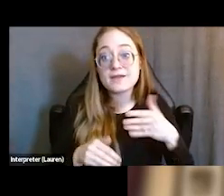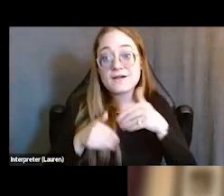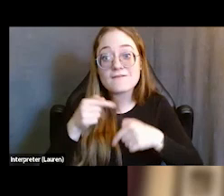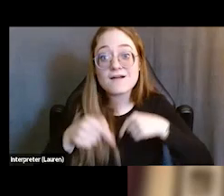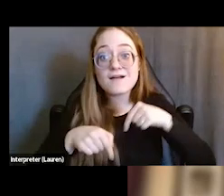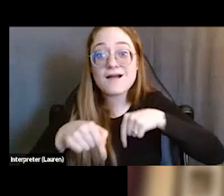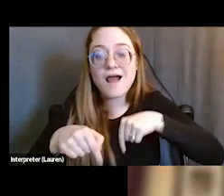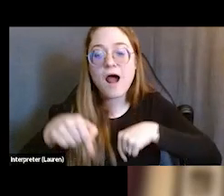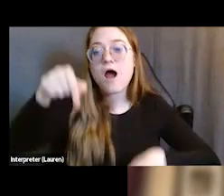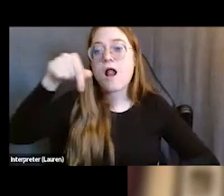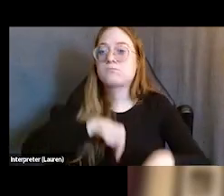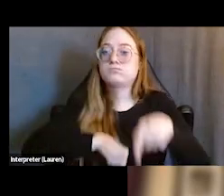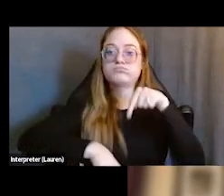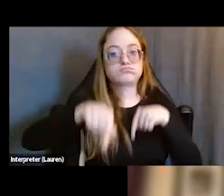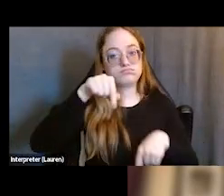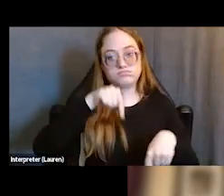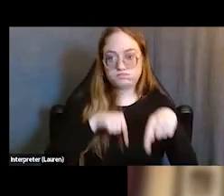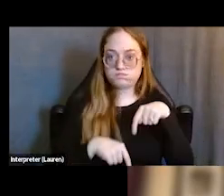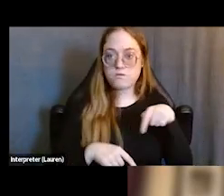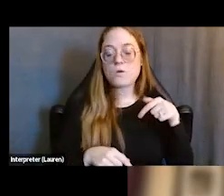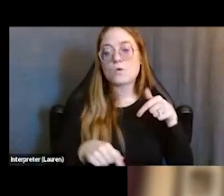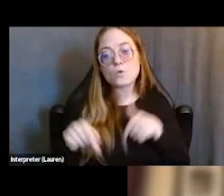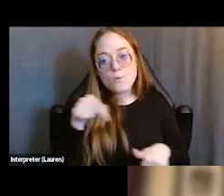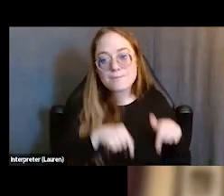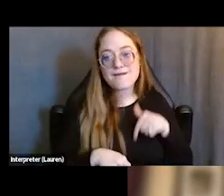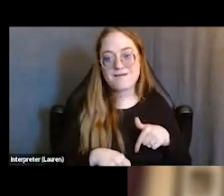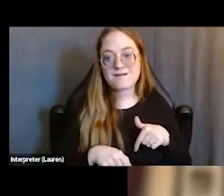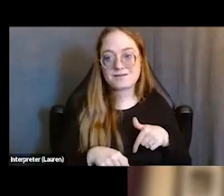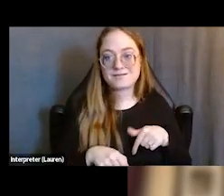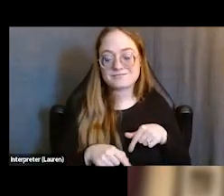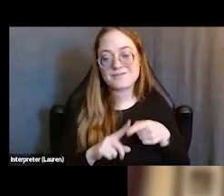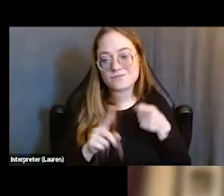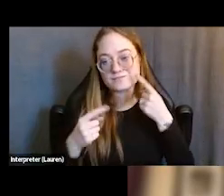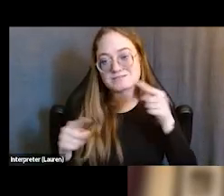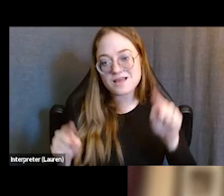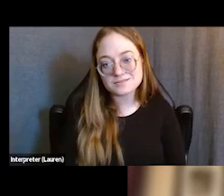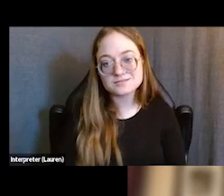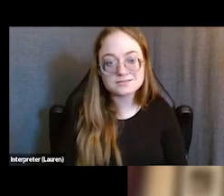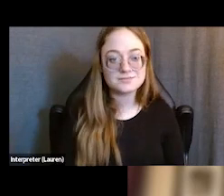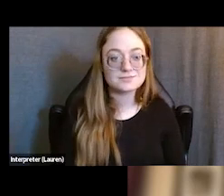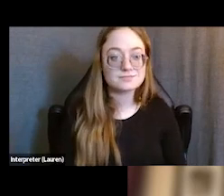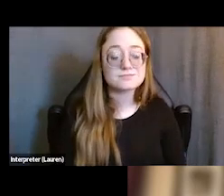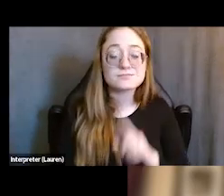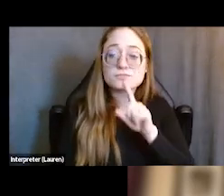to help these clients be on a path to success. A really specific issue that we've been finding,